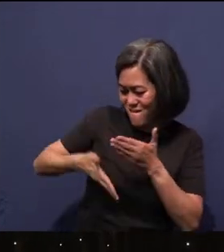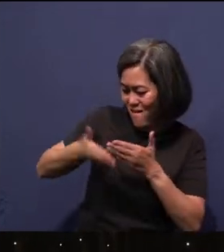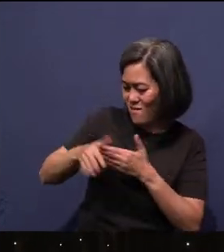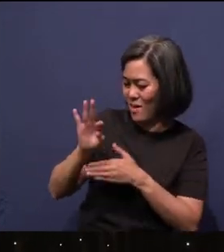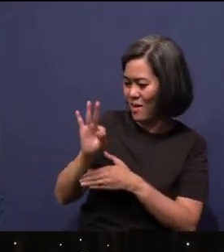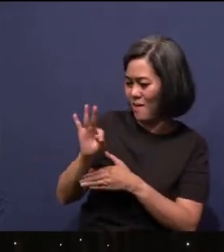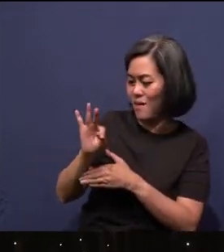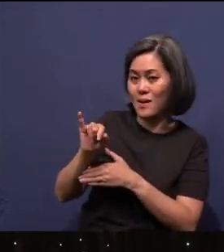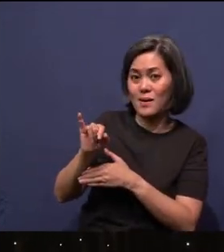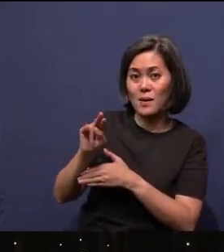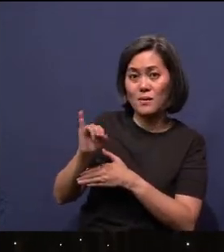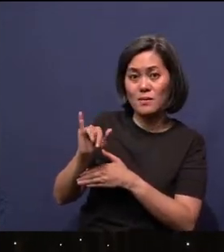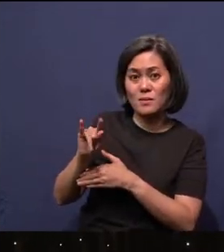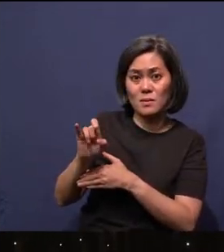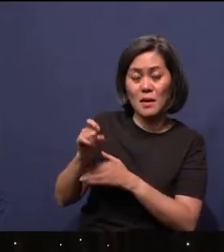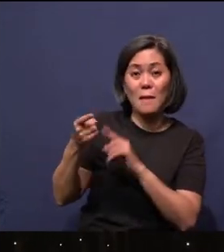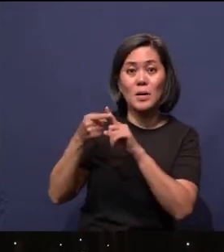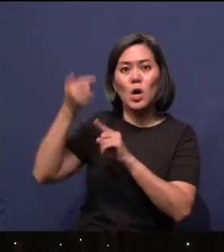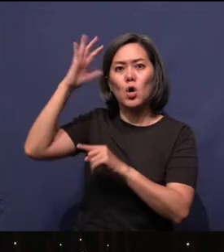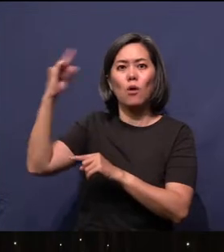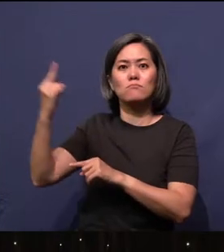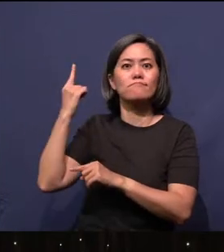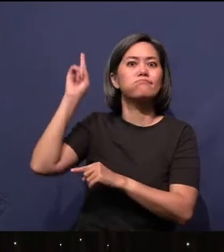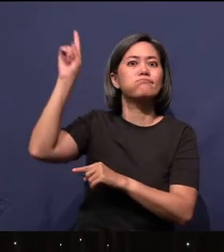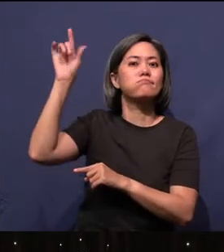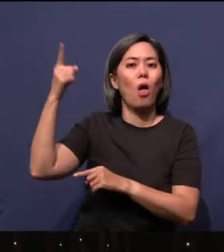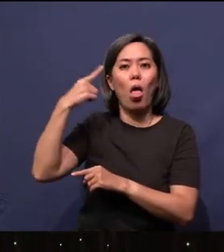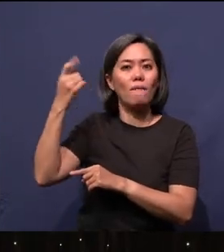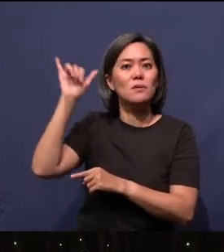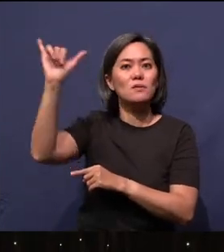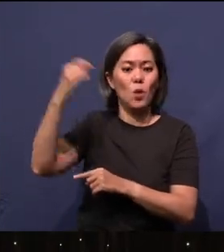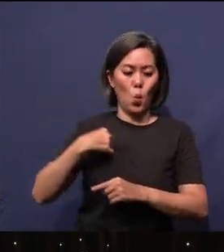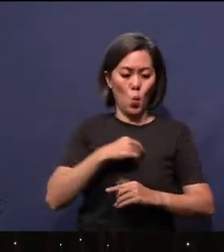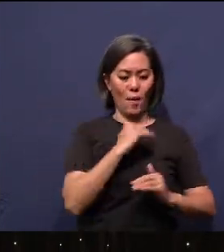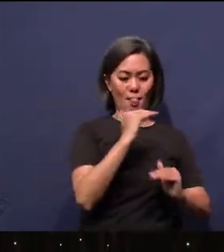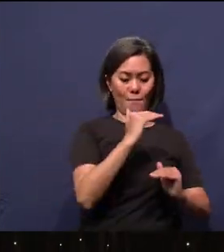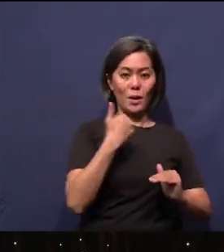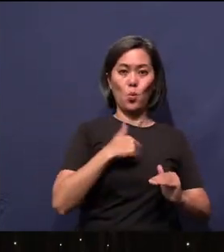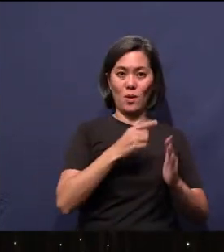God is infinite. We are limited. We have a start and stop date. And yet, we are